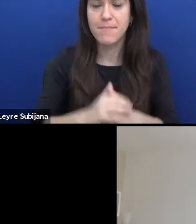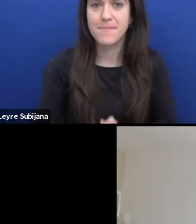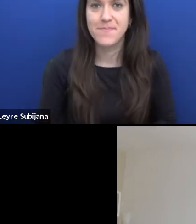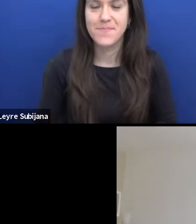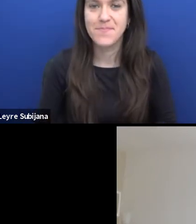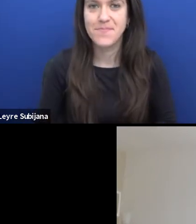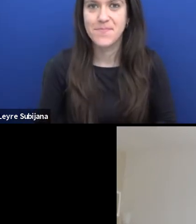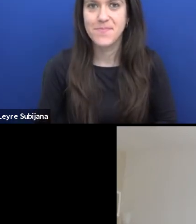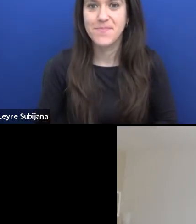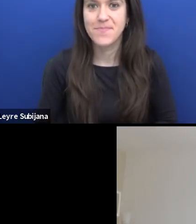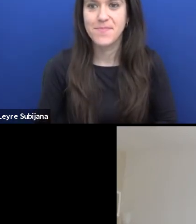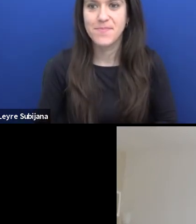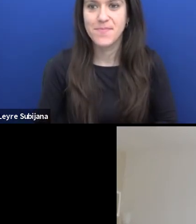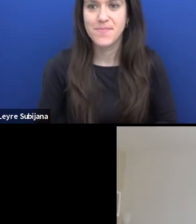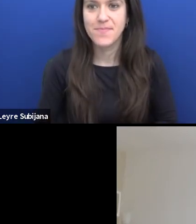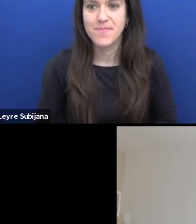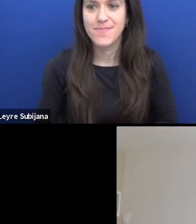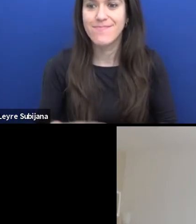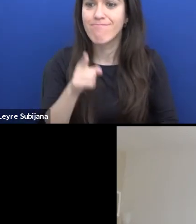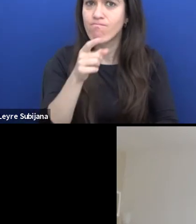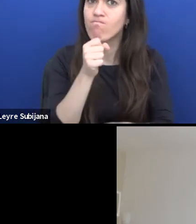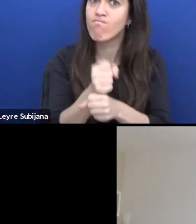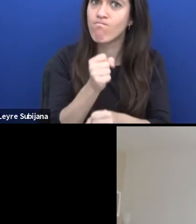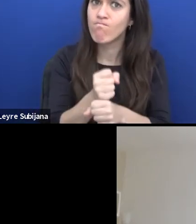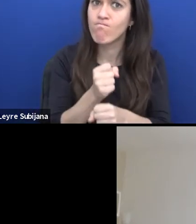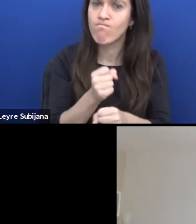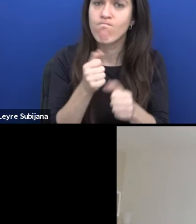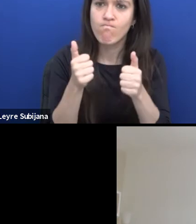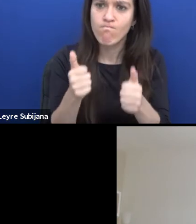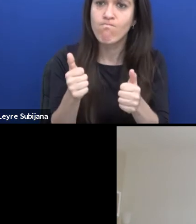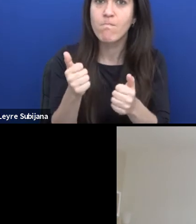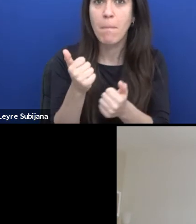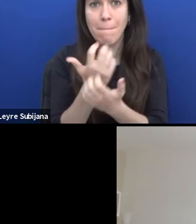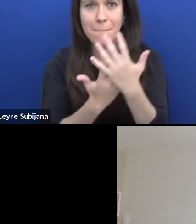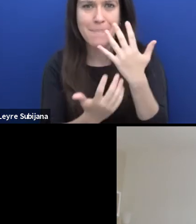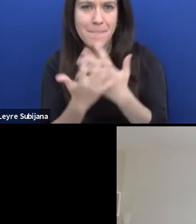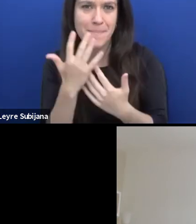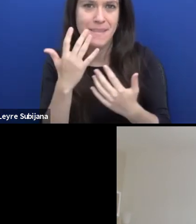His work a mixture between theatre games and installation,